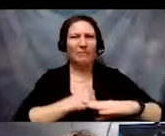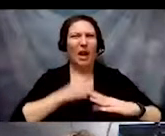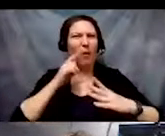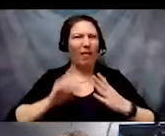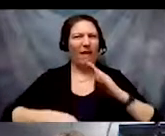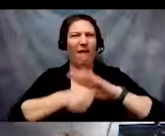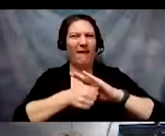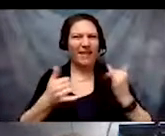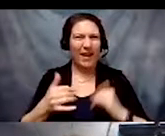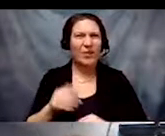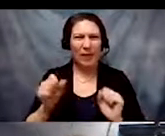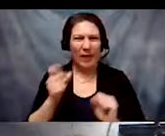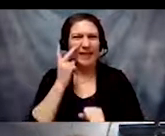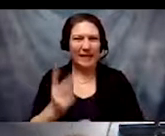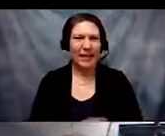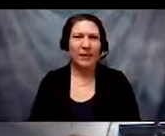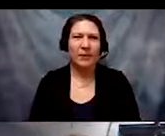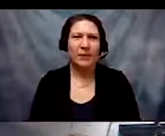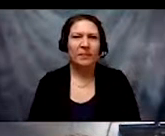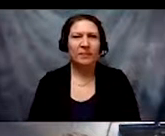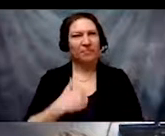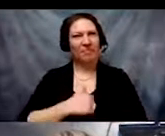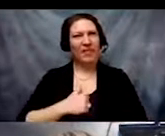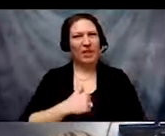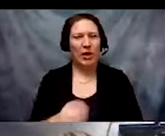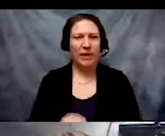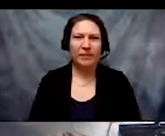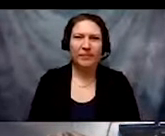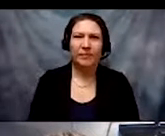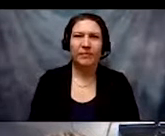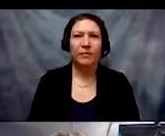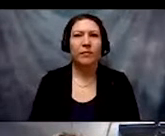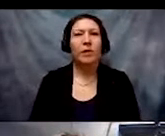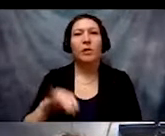It had a little problem with the box, sorry about that. So intersectionality